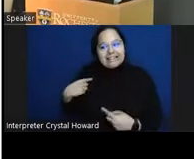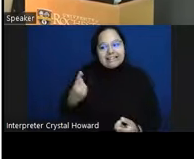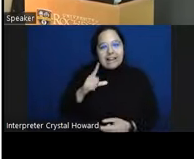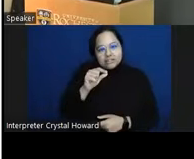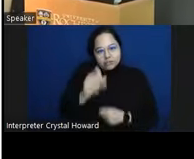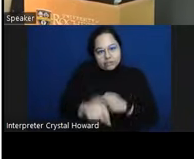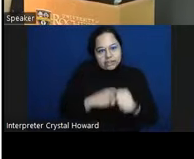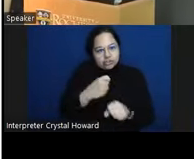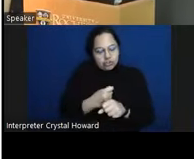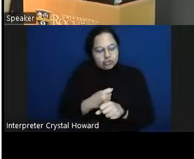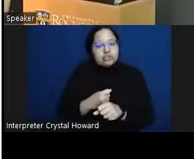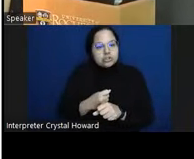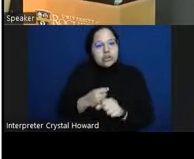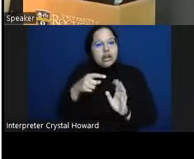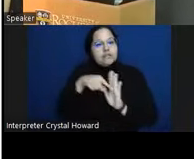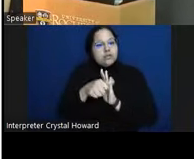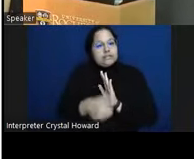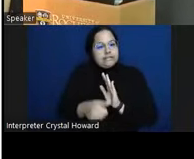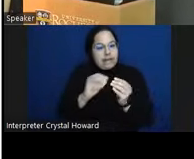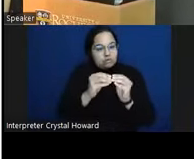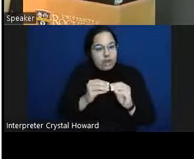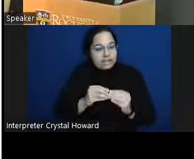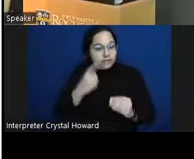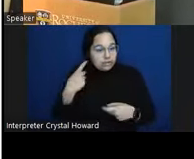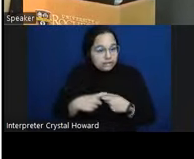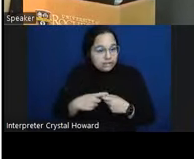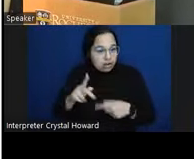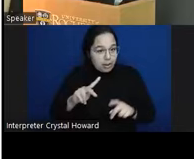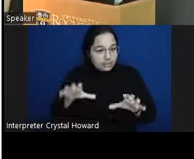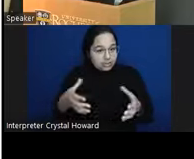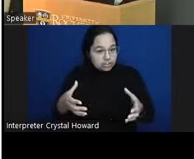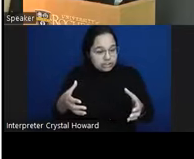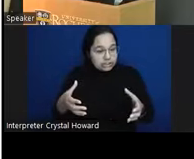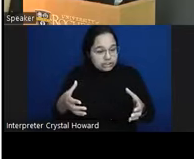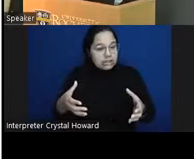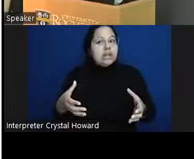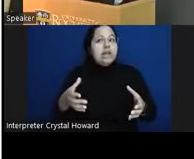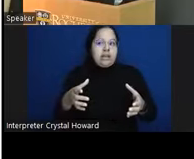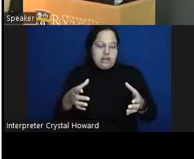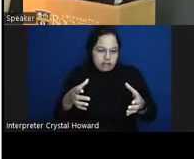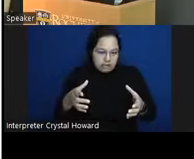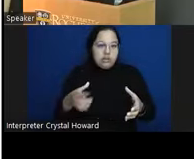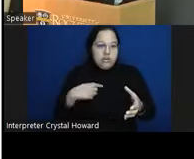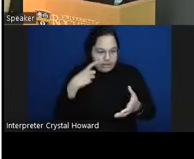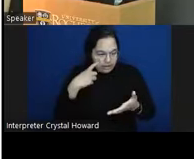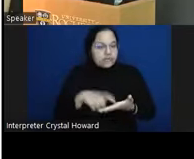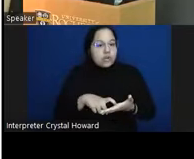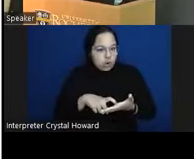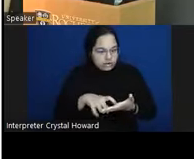population in this country there has been a relatively speaking about 50% increase mostly